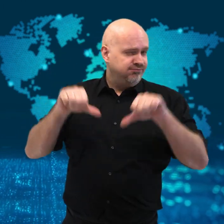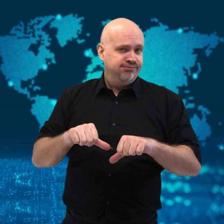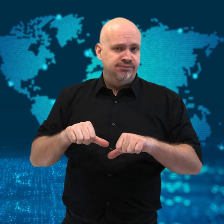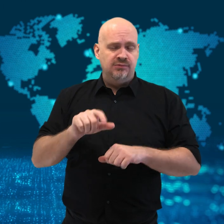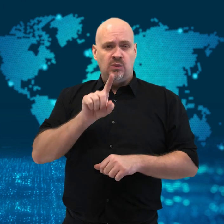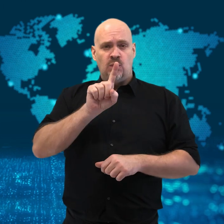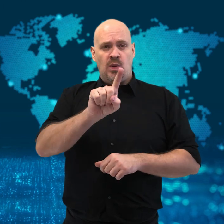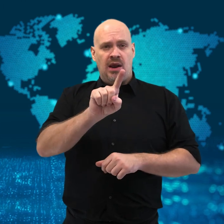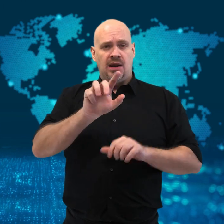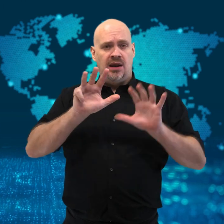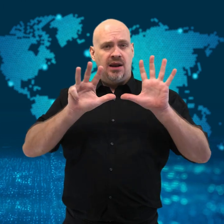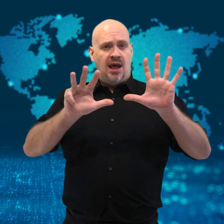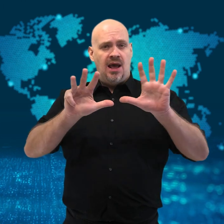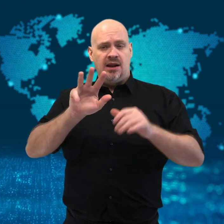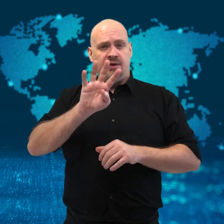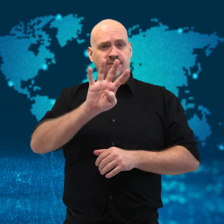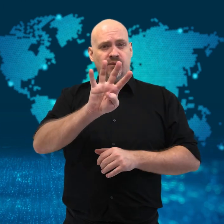Last Friday,